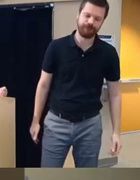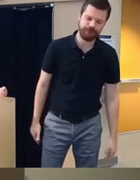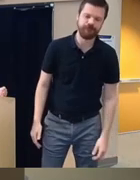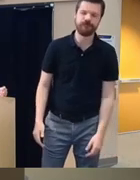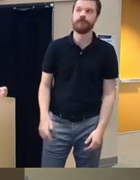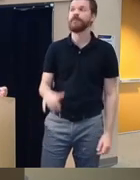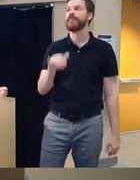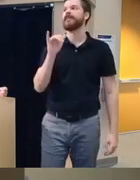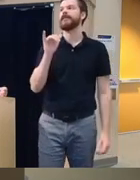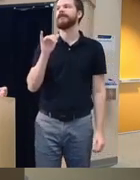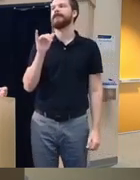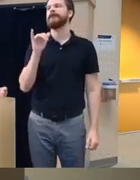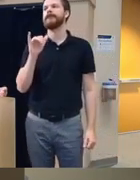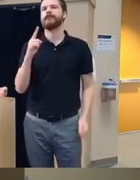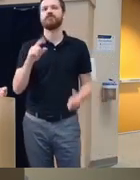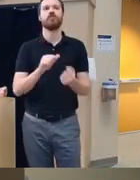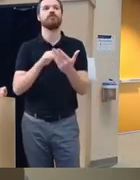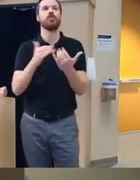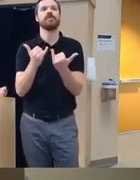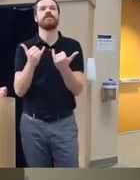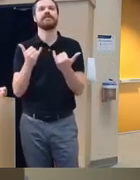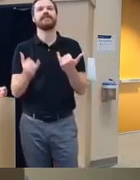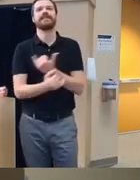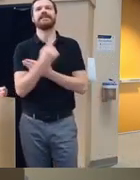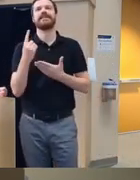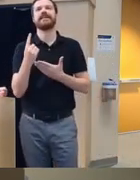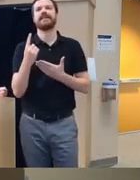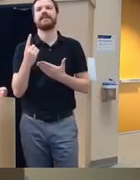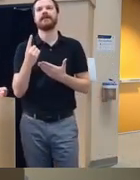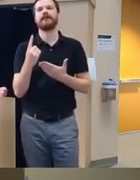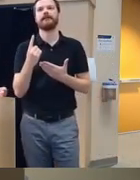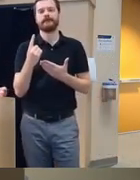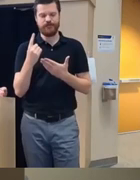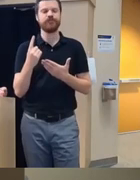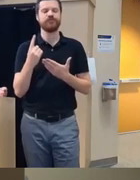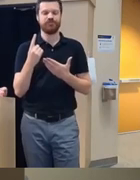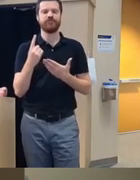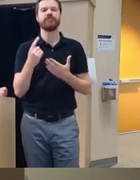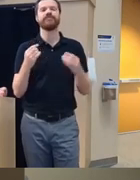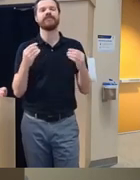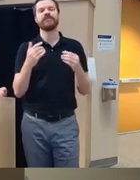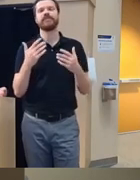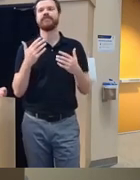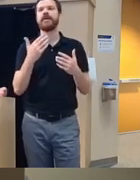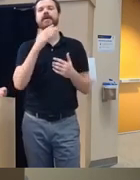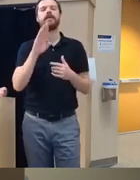that many of the you know nowadays on demands kind of Health Care Better Health is another platform